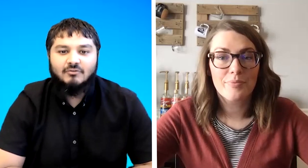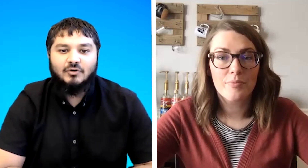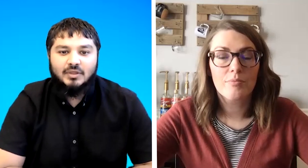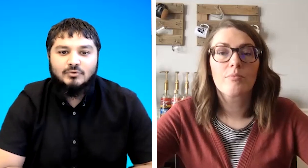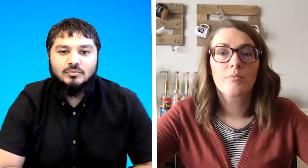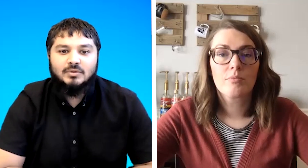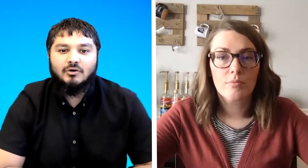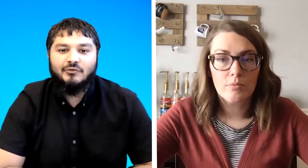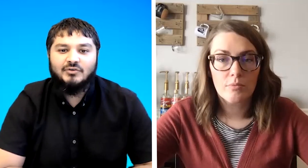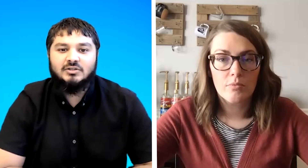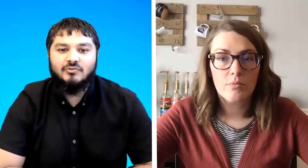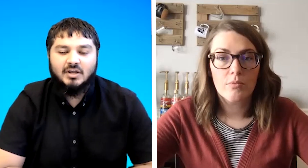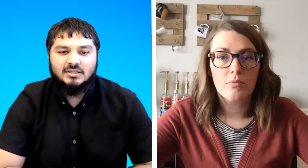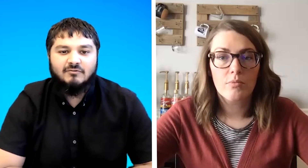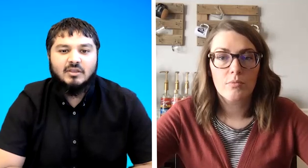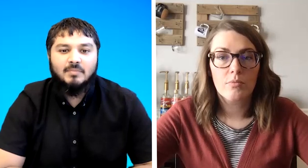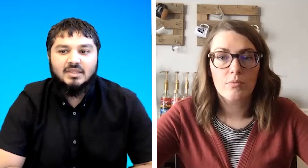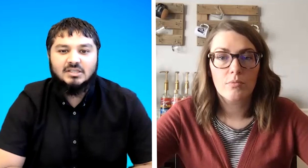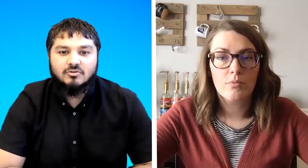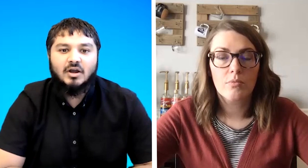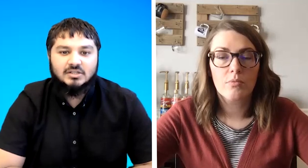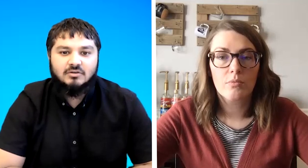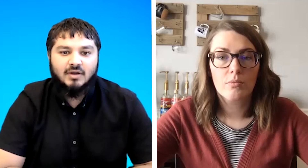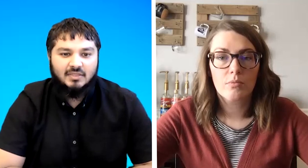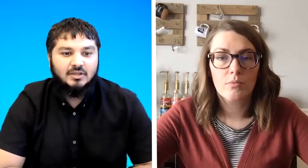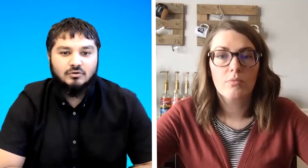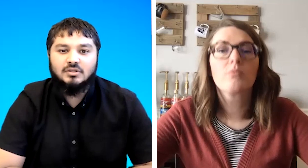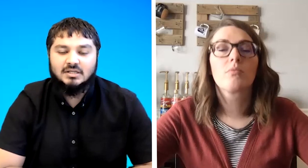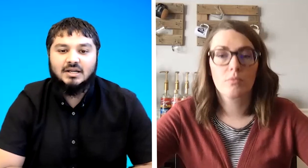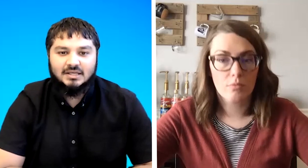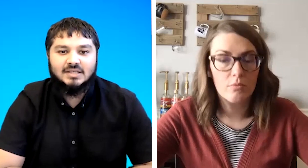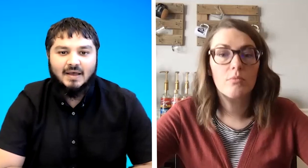for them to be officially referenced if they meet this criteria and they do this in an exam